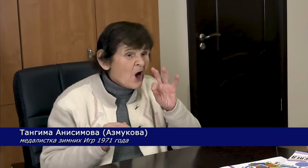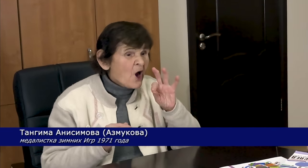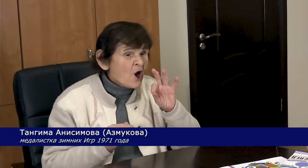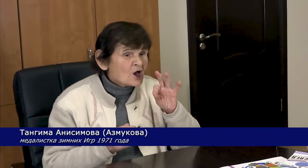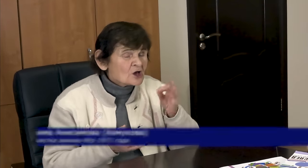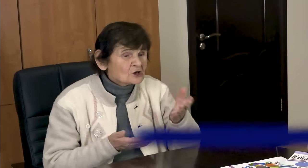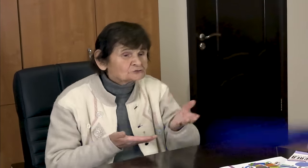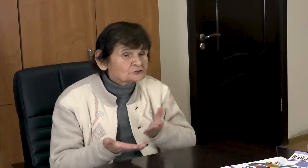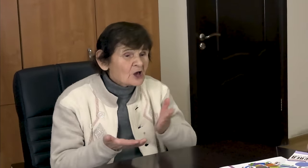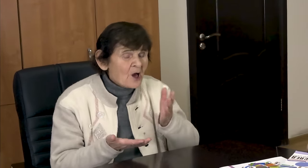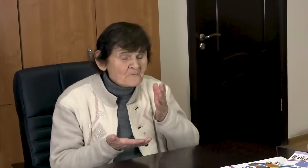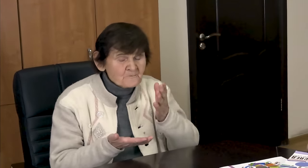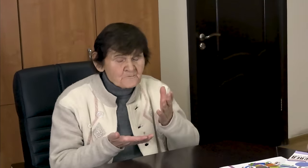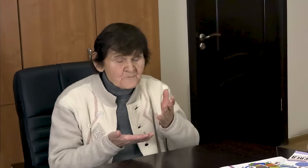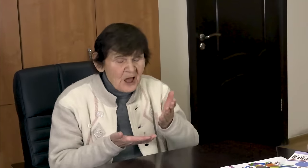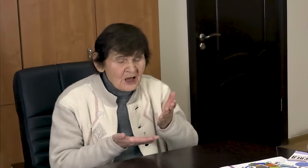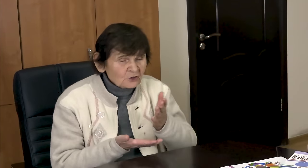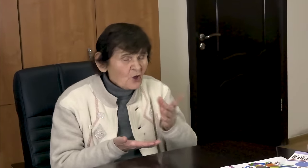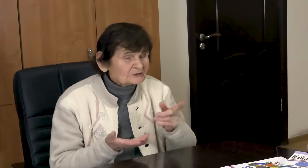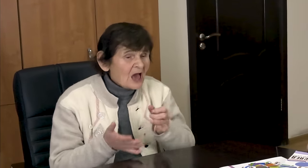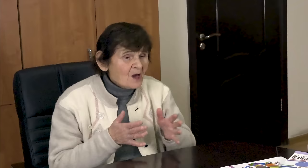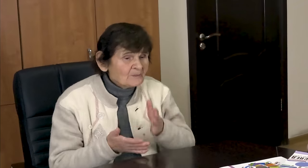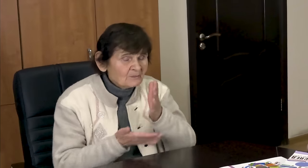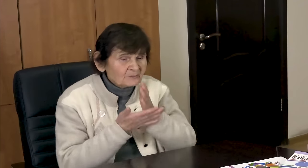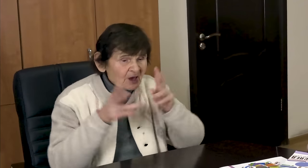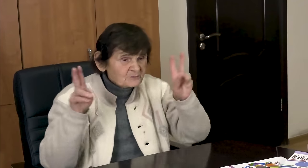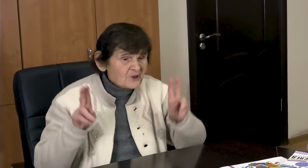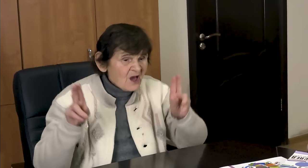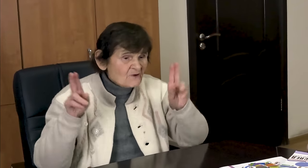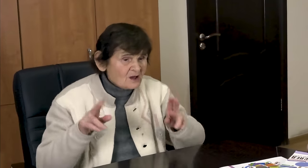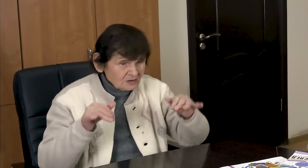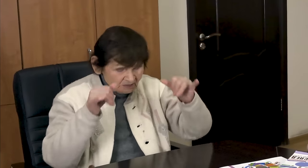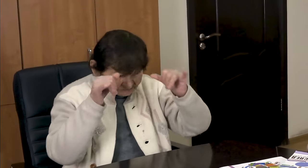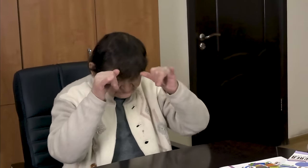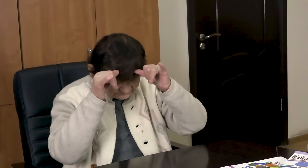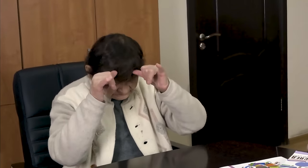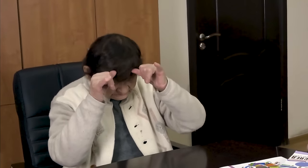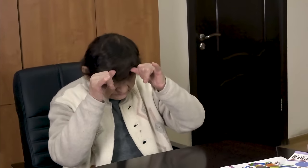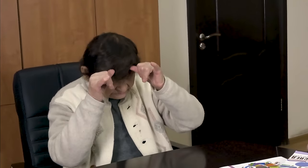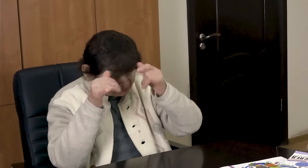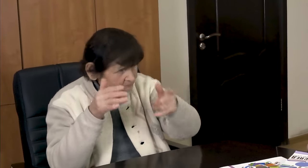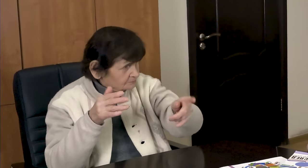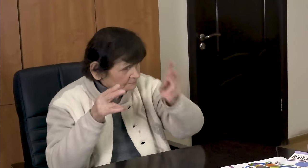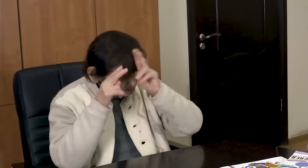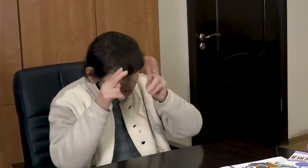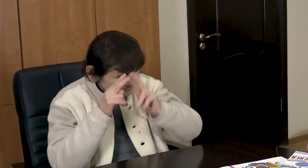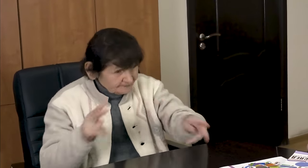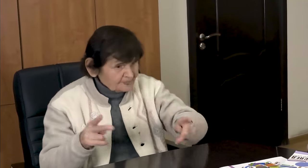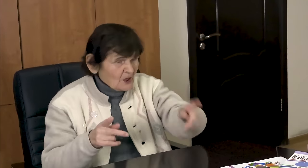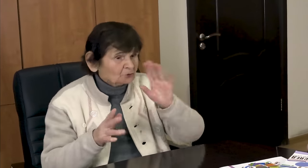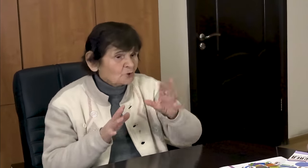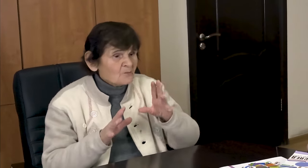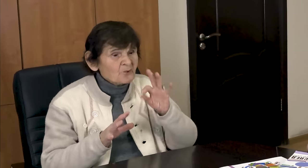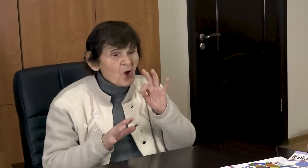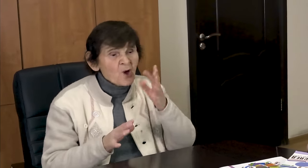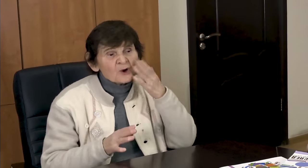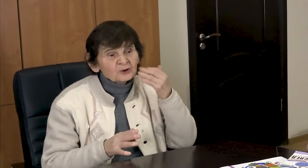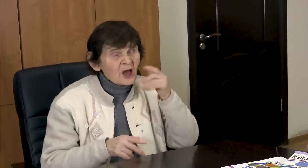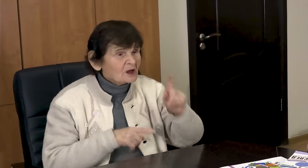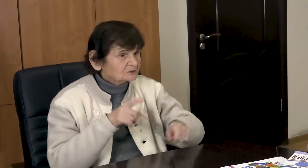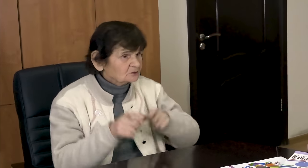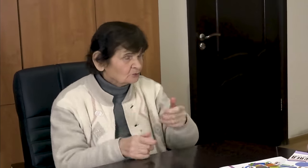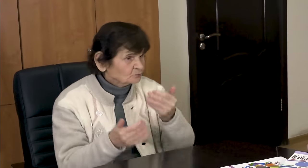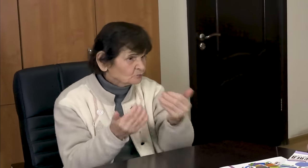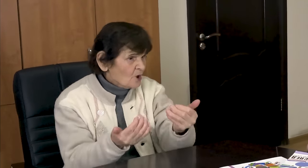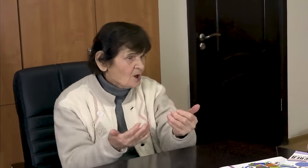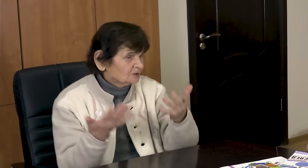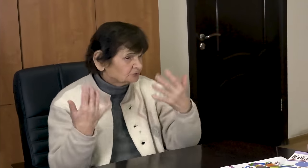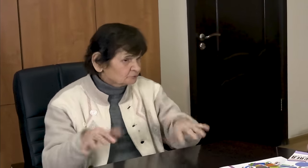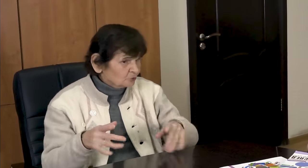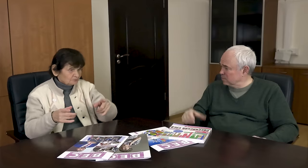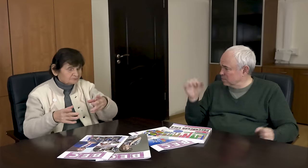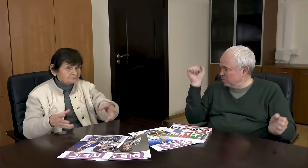He was an athletics specialist and did not know the rules of skiing.